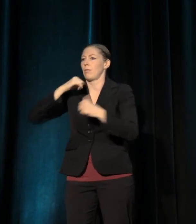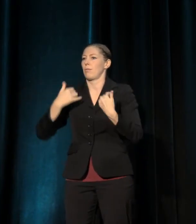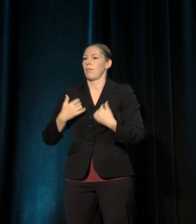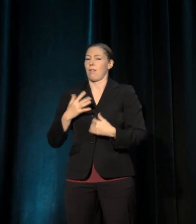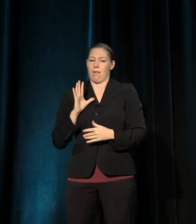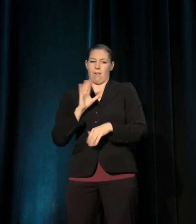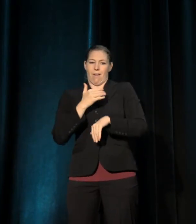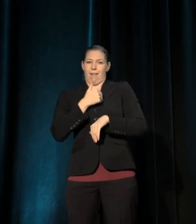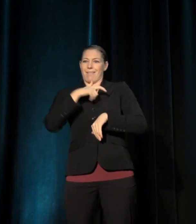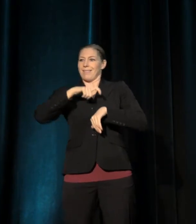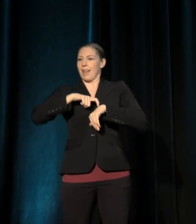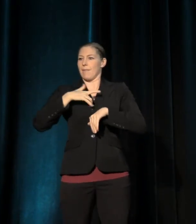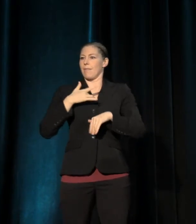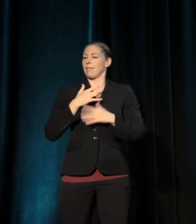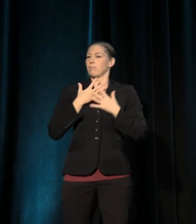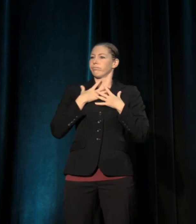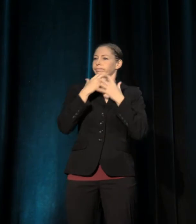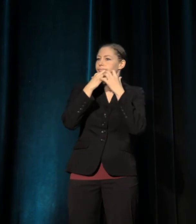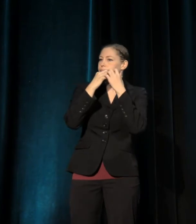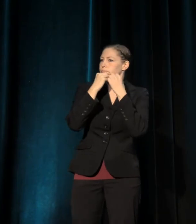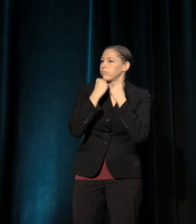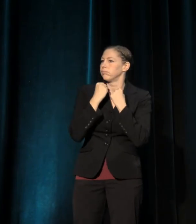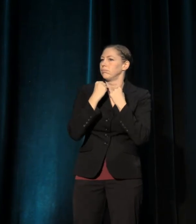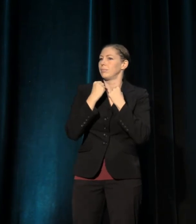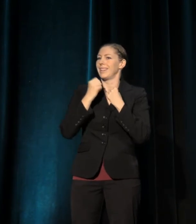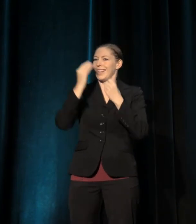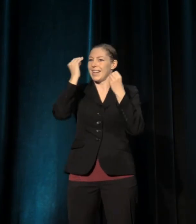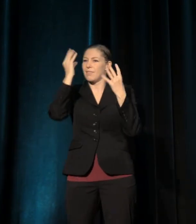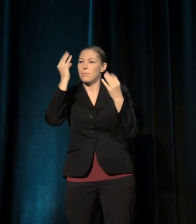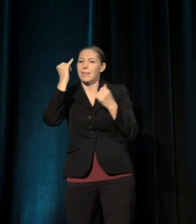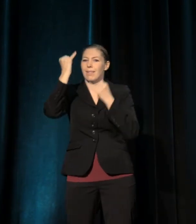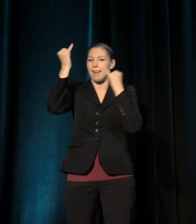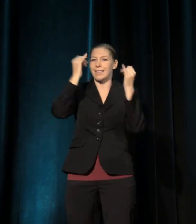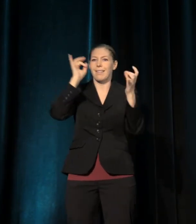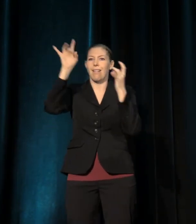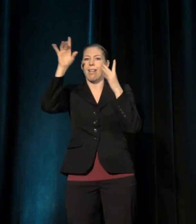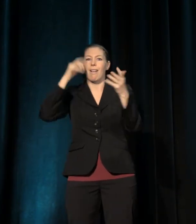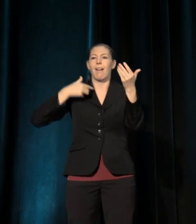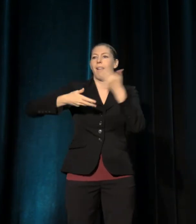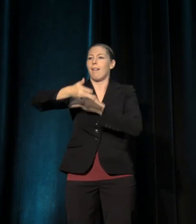Our exchange of information and ideas are not only beneficial to our field,